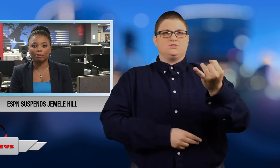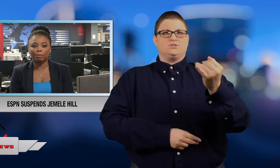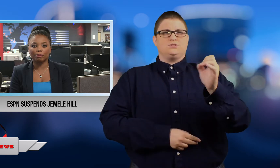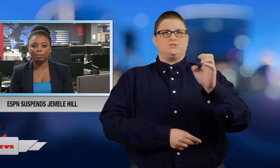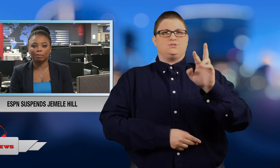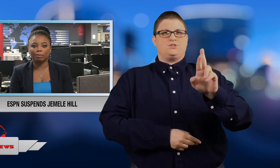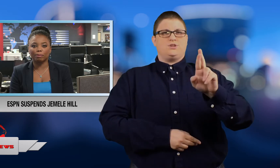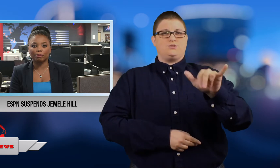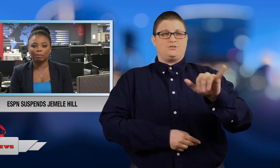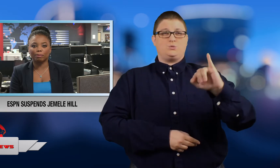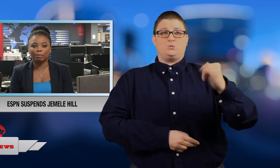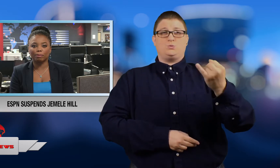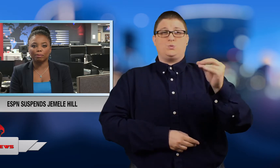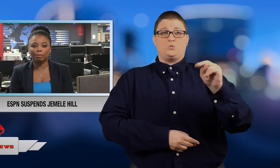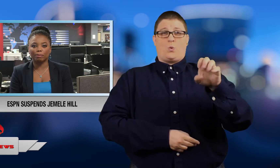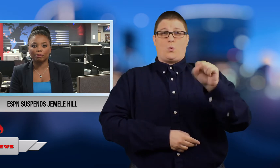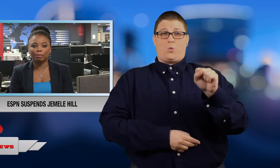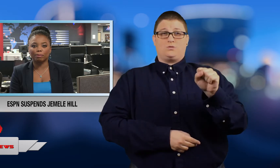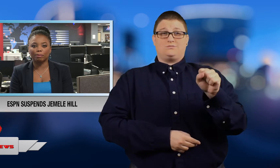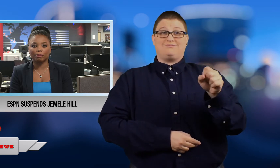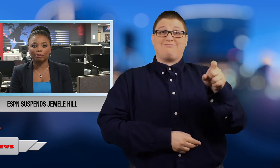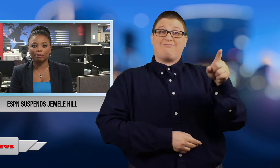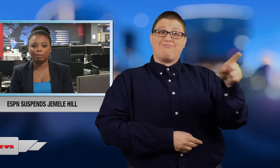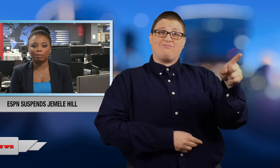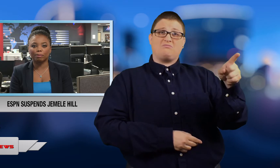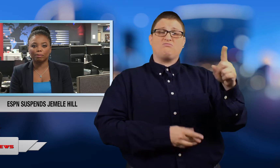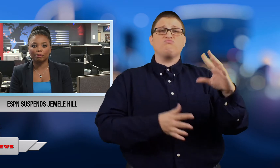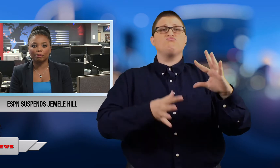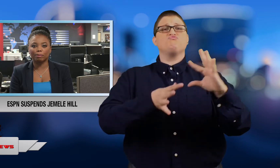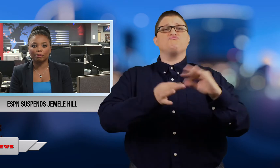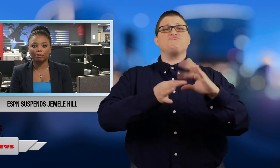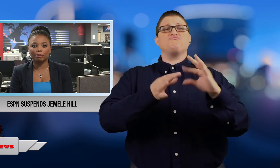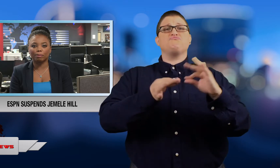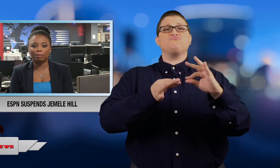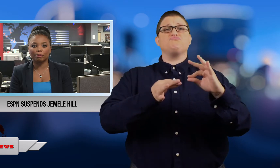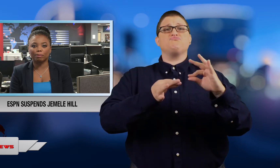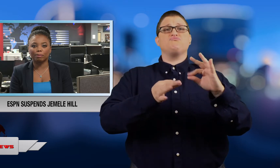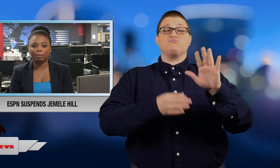Jones. Jones said any player